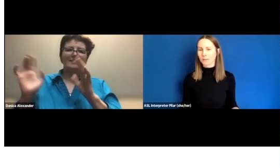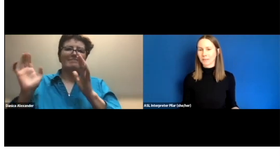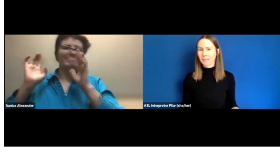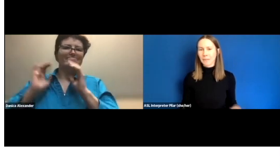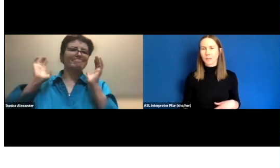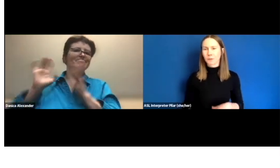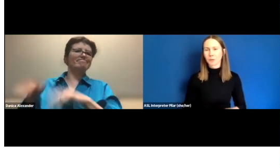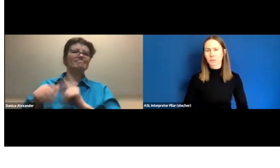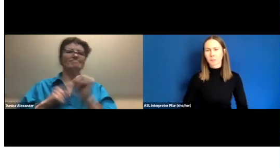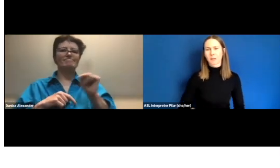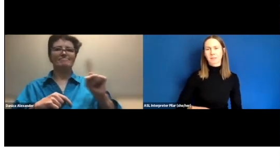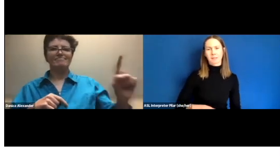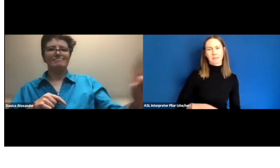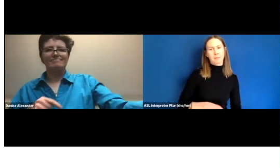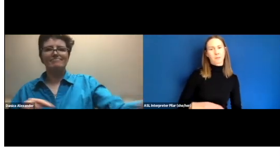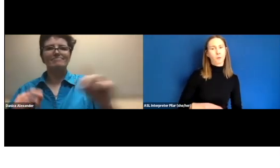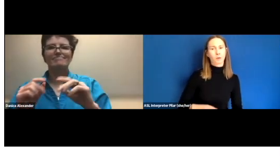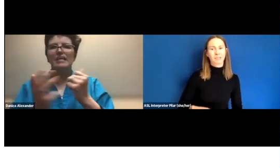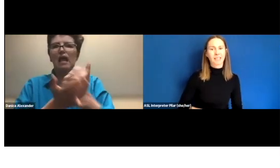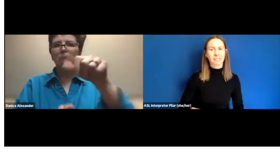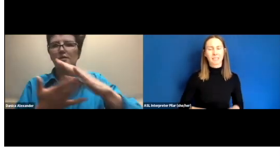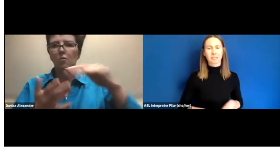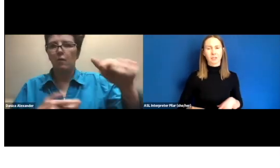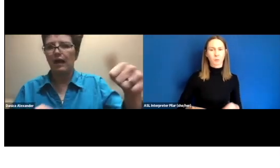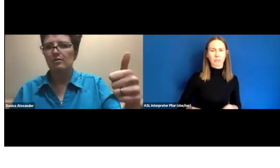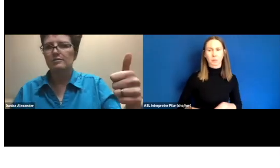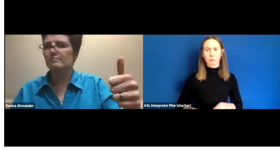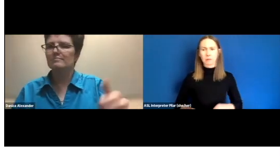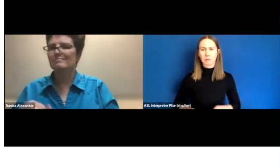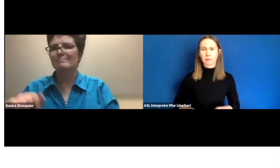But if your response, as I said before, is hesitant, you don't really know what to do,